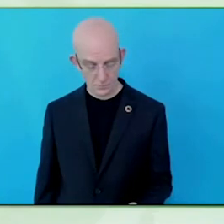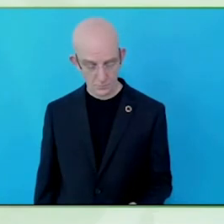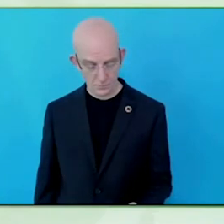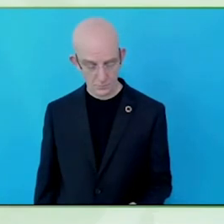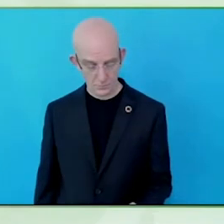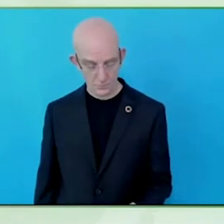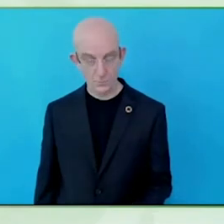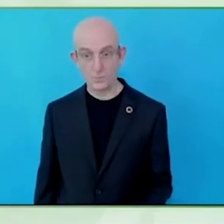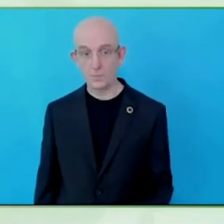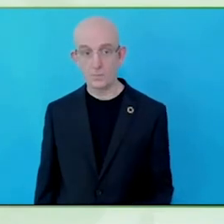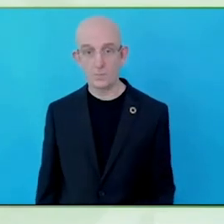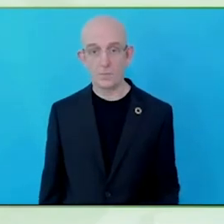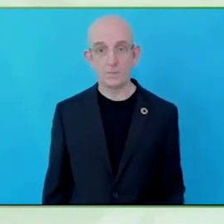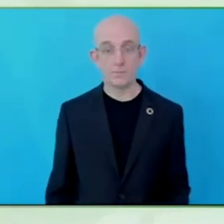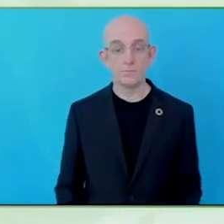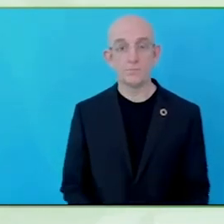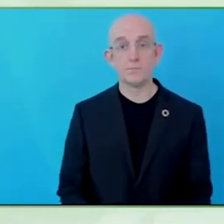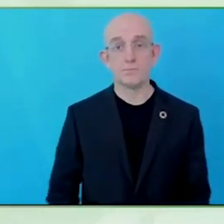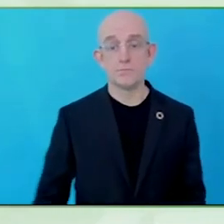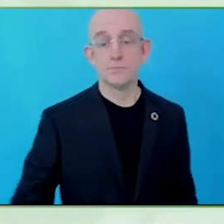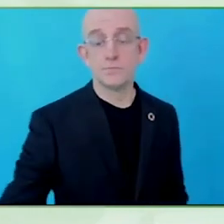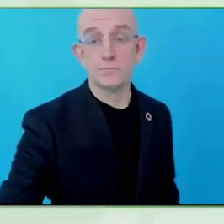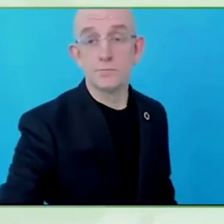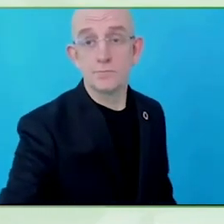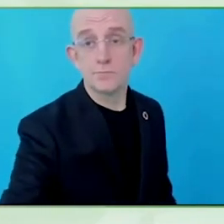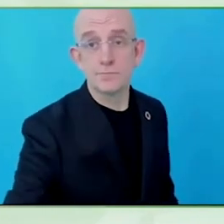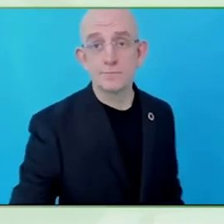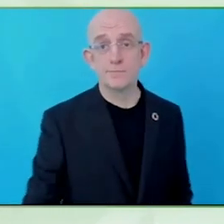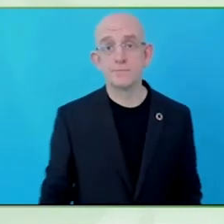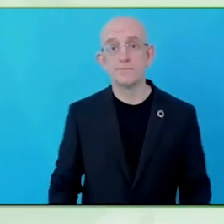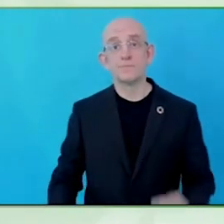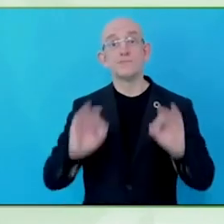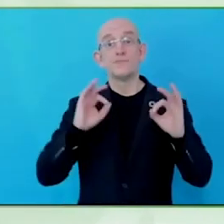disability inclusion from Google, and I'm here for my dear friend